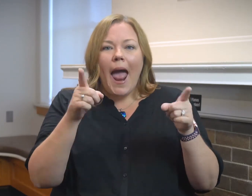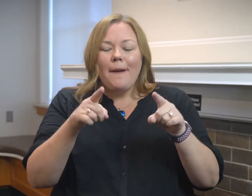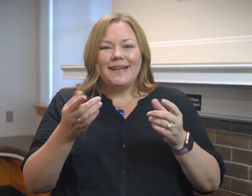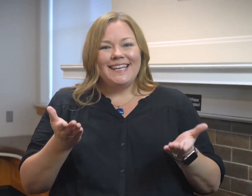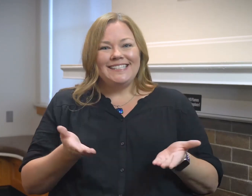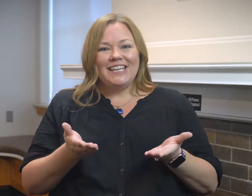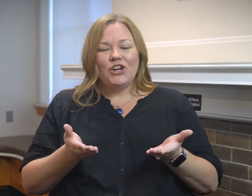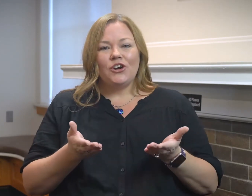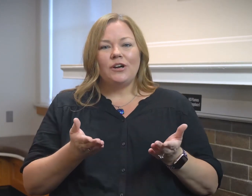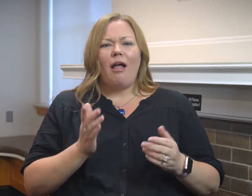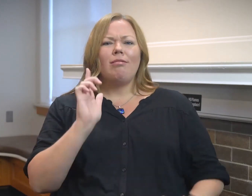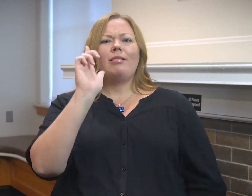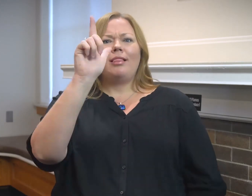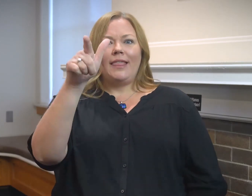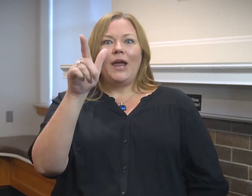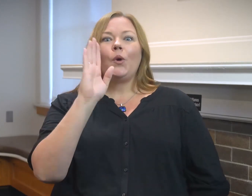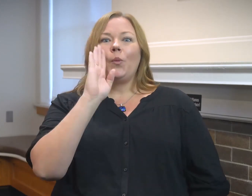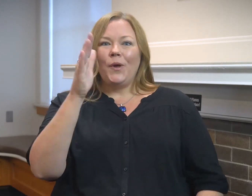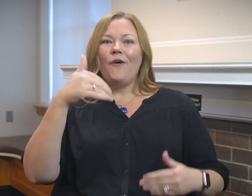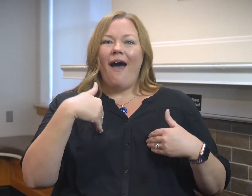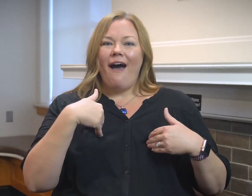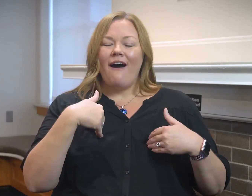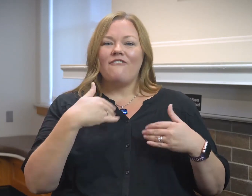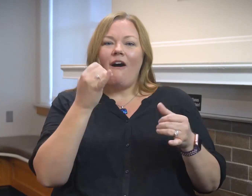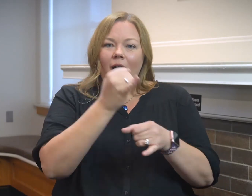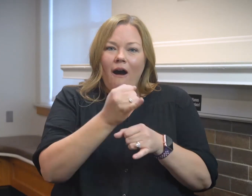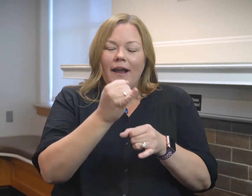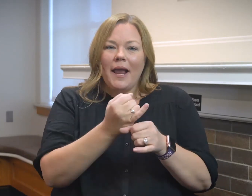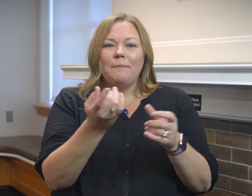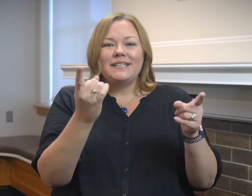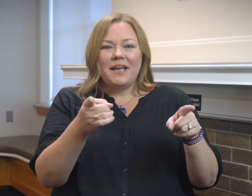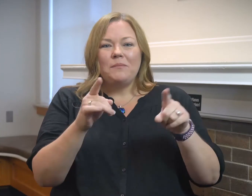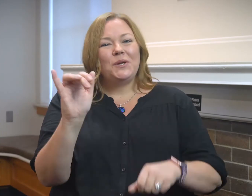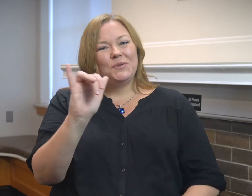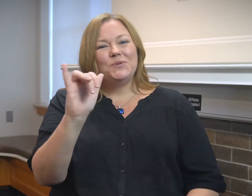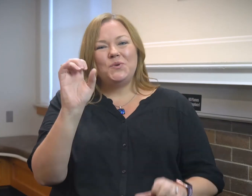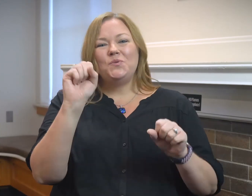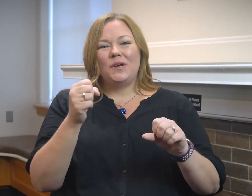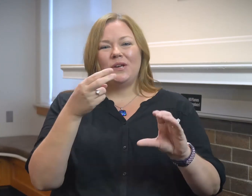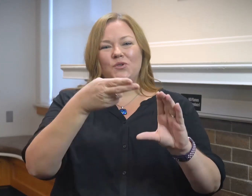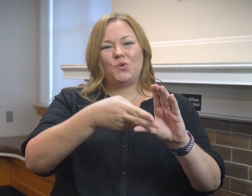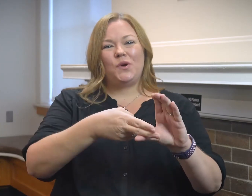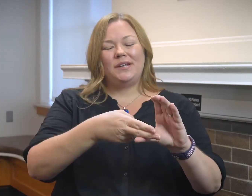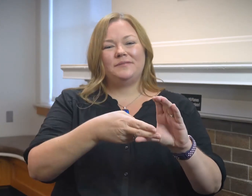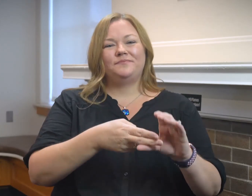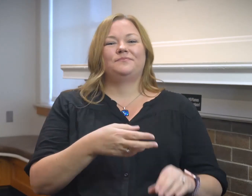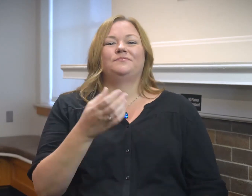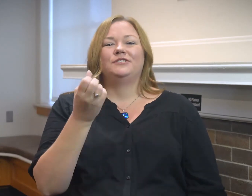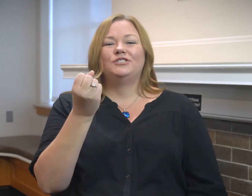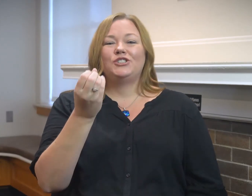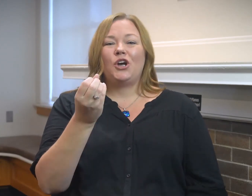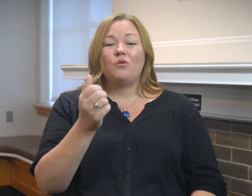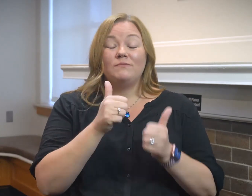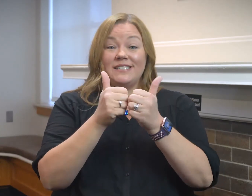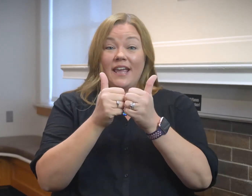online happenings here. And later we'll have on campus happenings, too. You can join those.